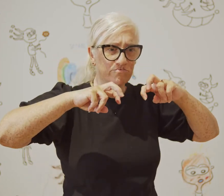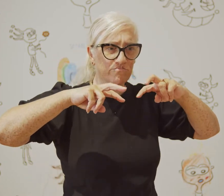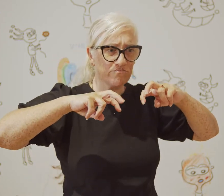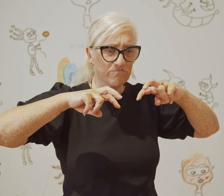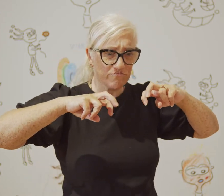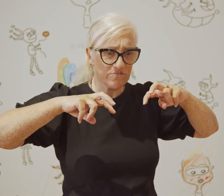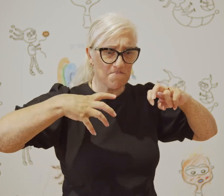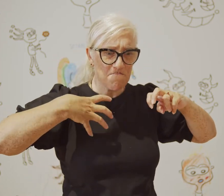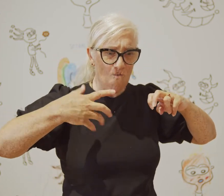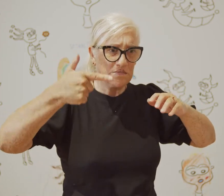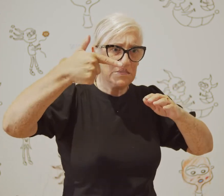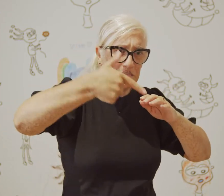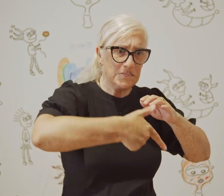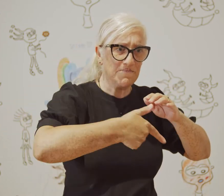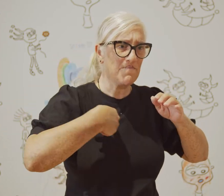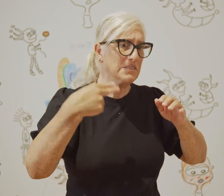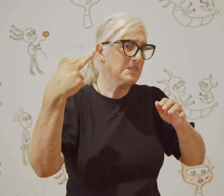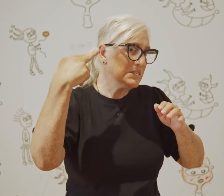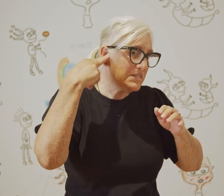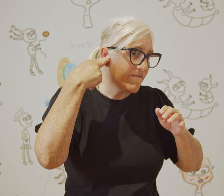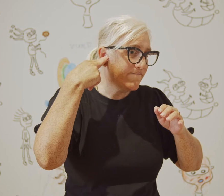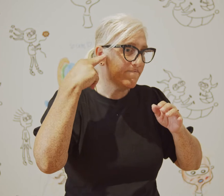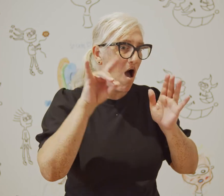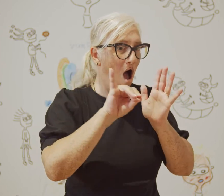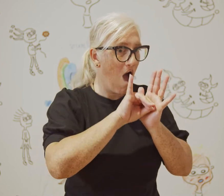I spend a lot of time researching Deaf identity